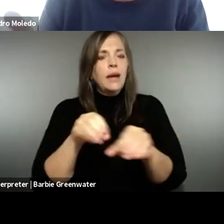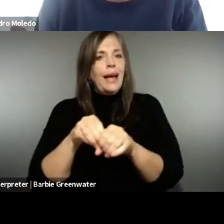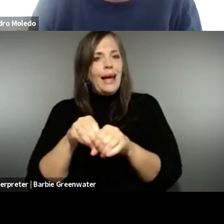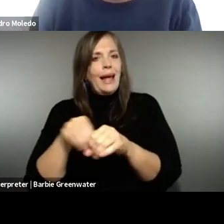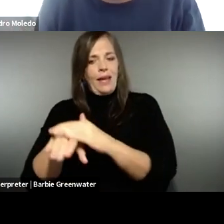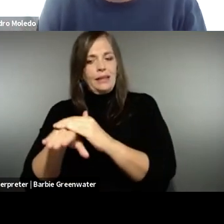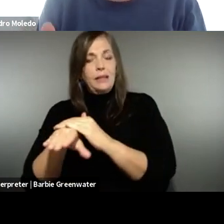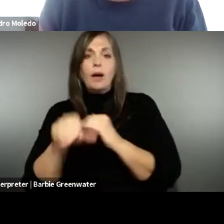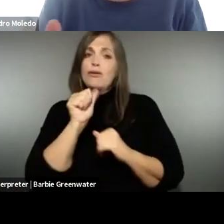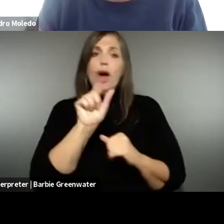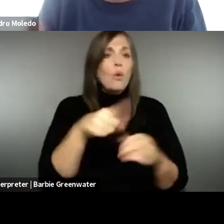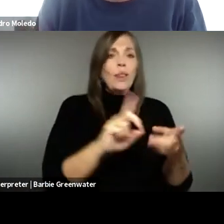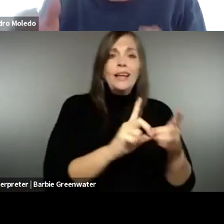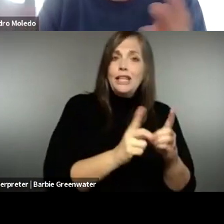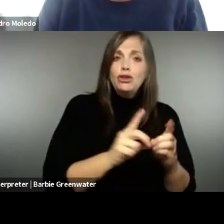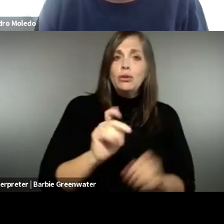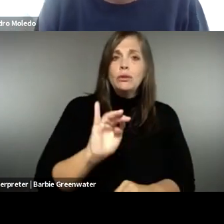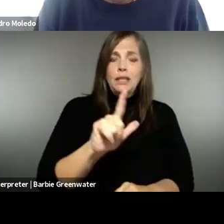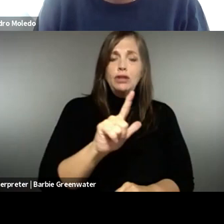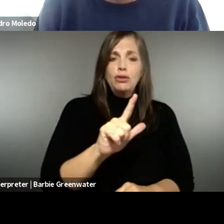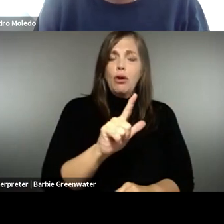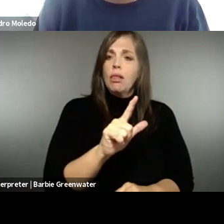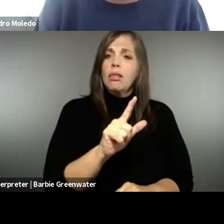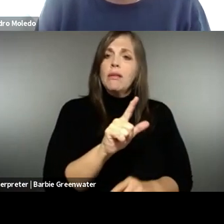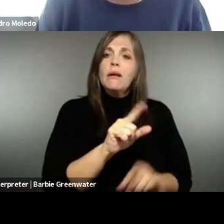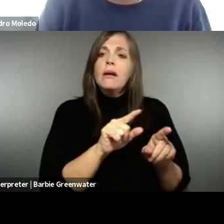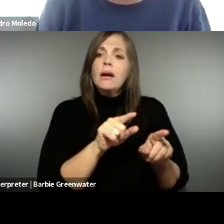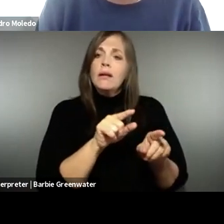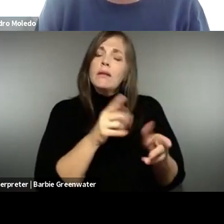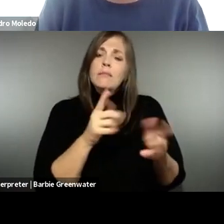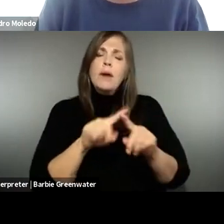So, we have always been advocating for more professionalism